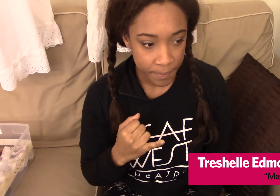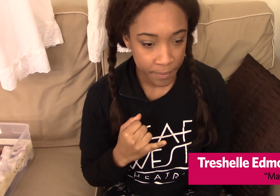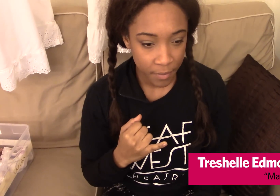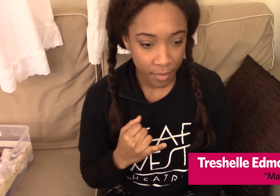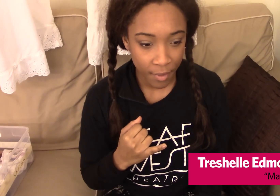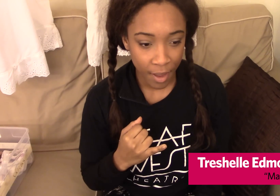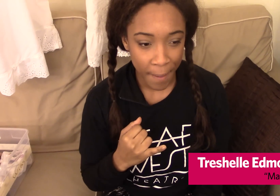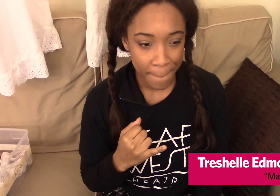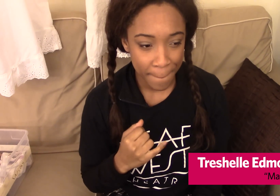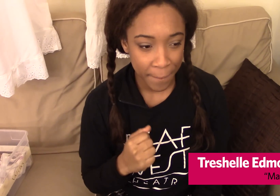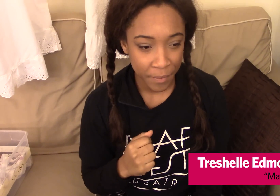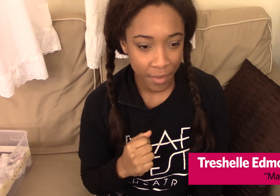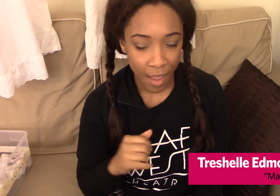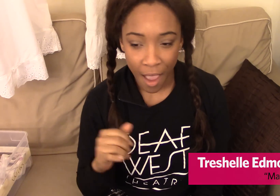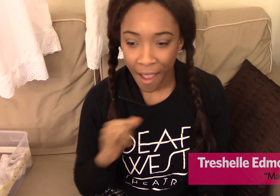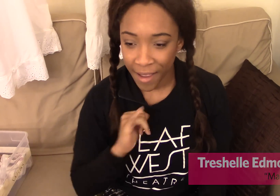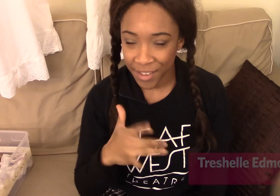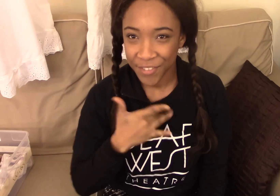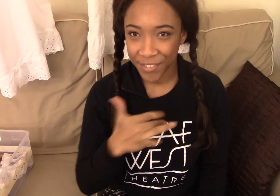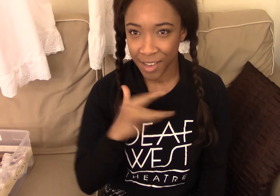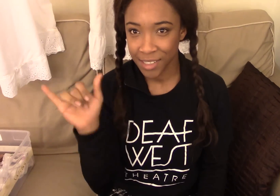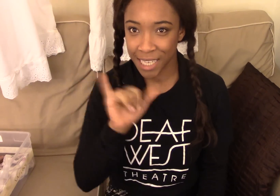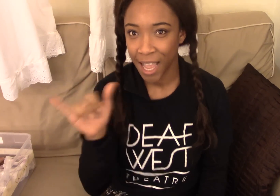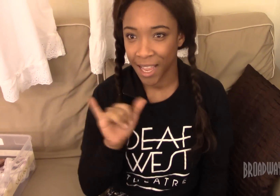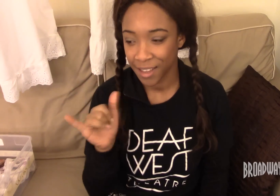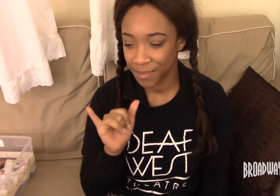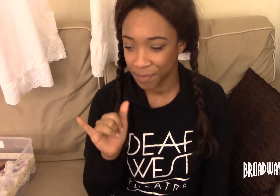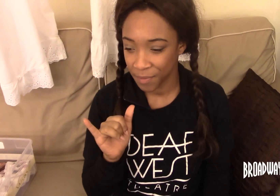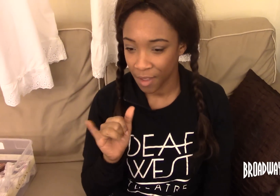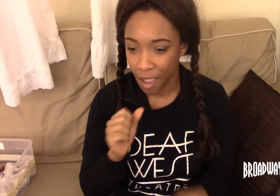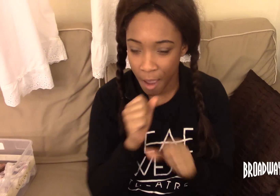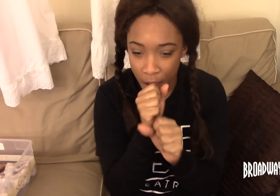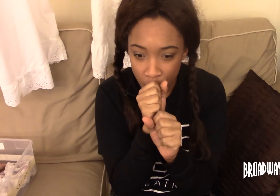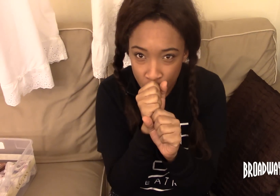This experience it feels like